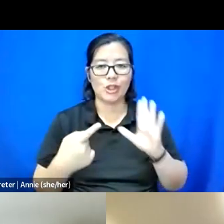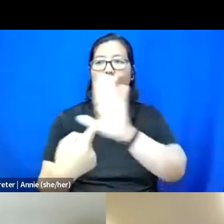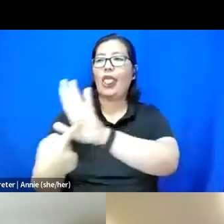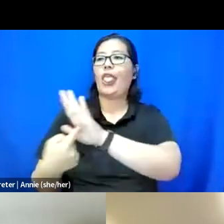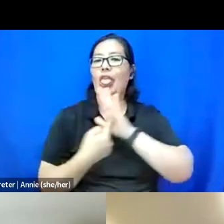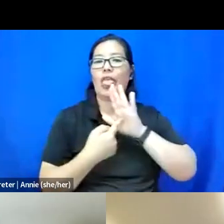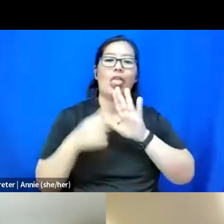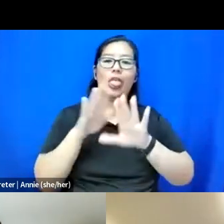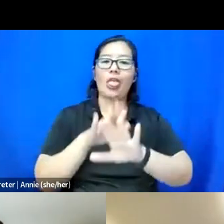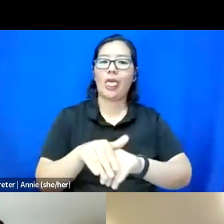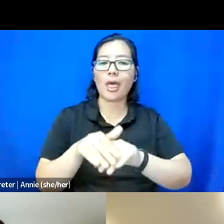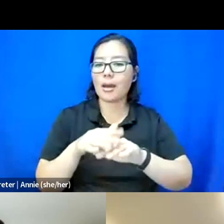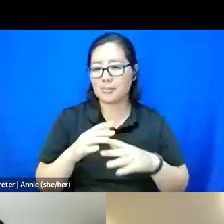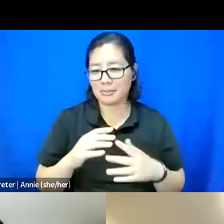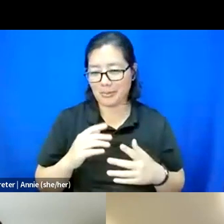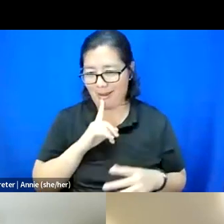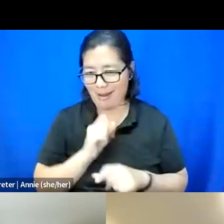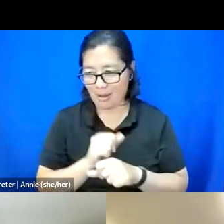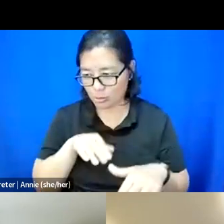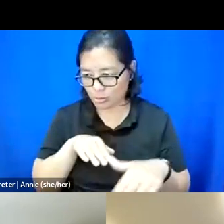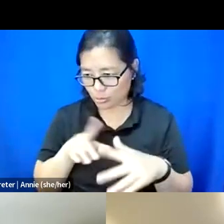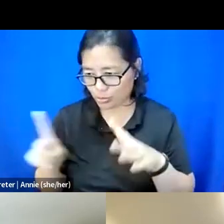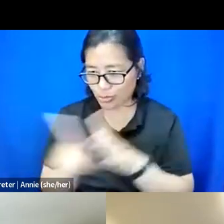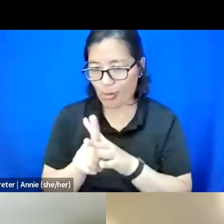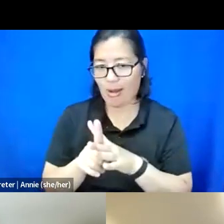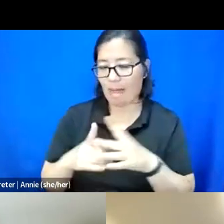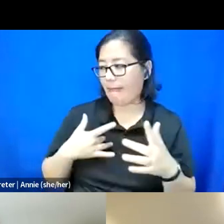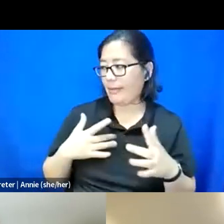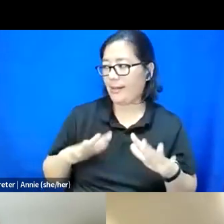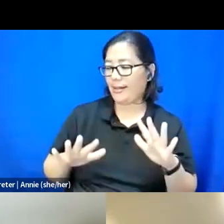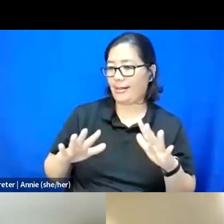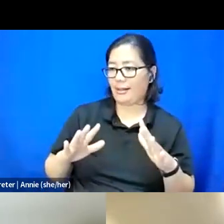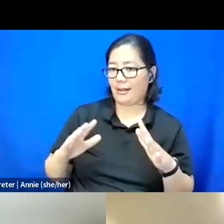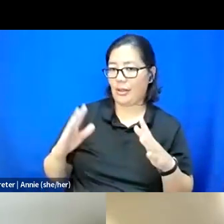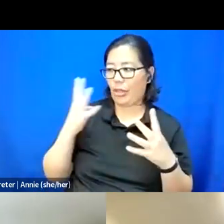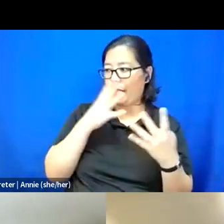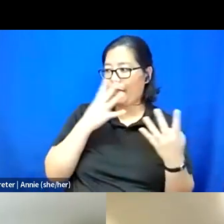And when I'm actually in this space, I don't feel heard as a nonverbal